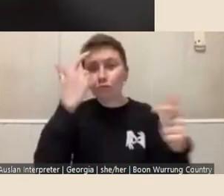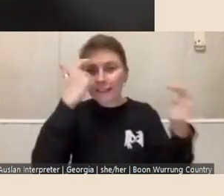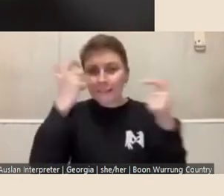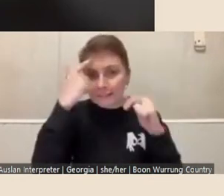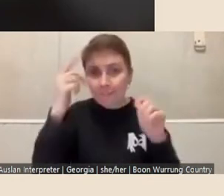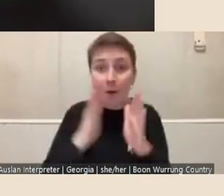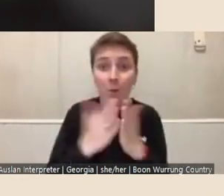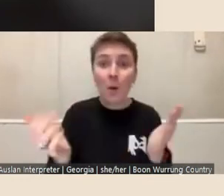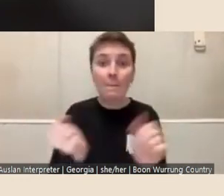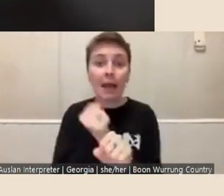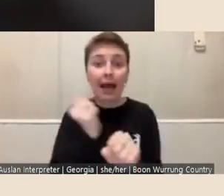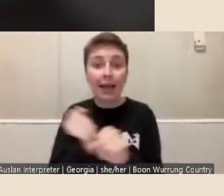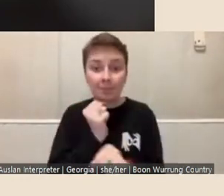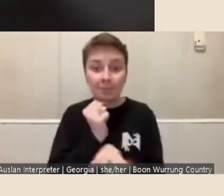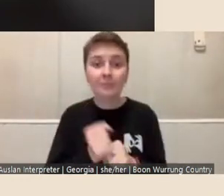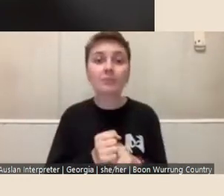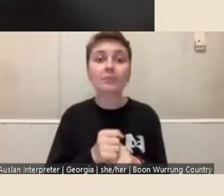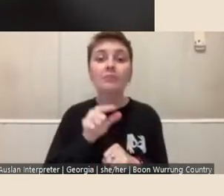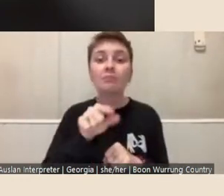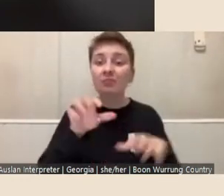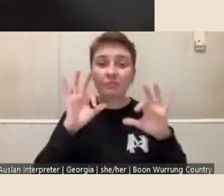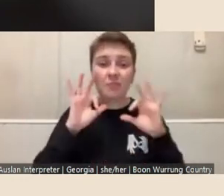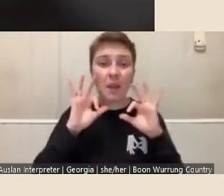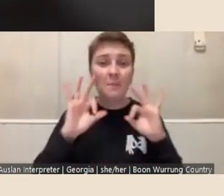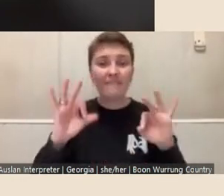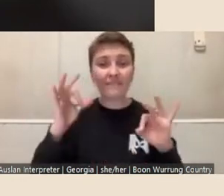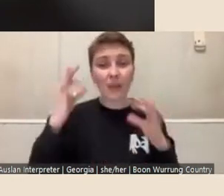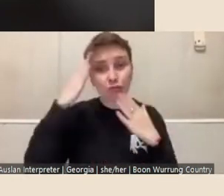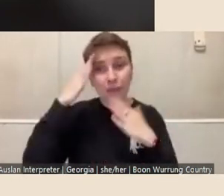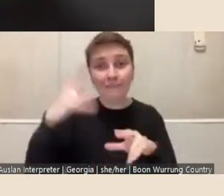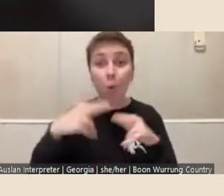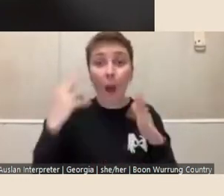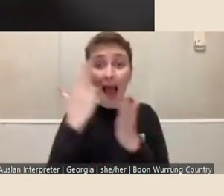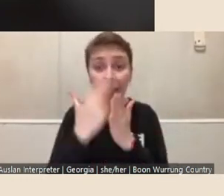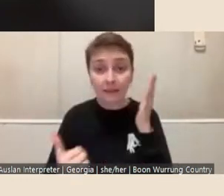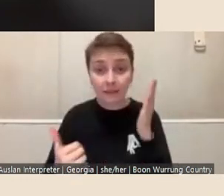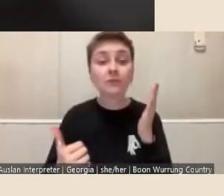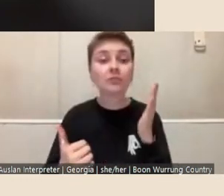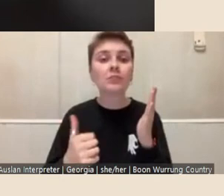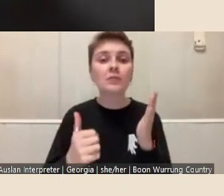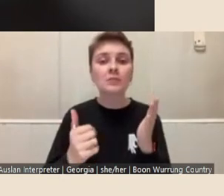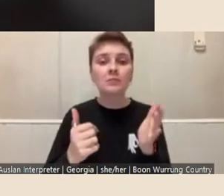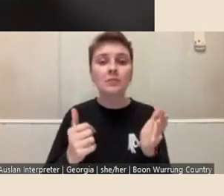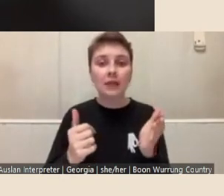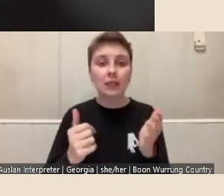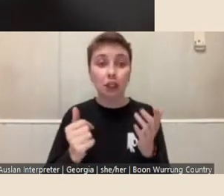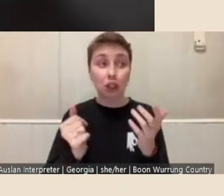This is a perfect residency for an artist where the riches of the State Library Collection, and a space in